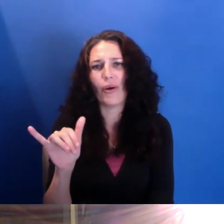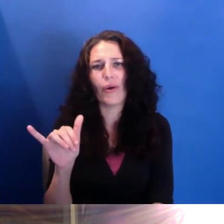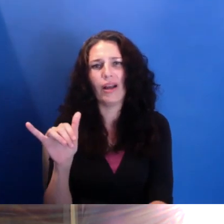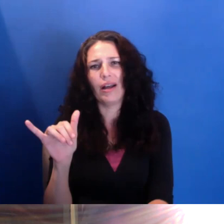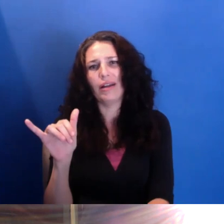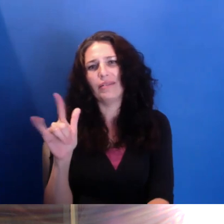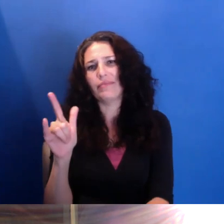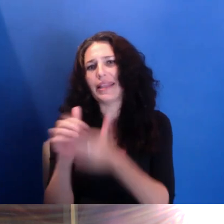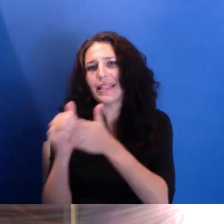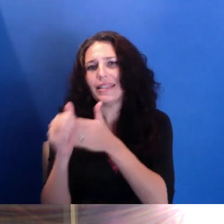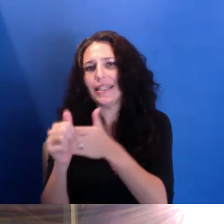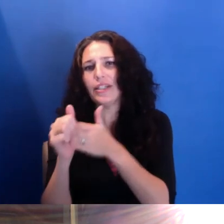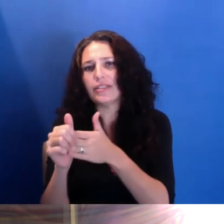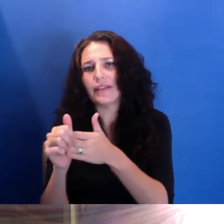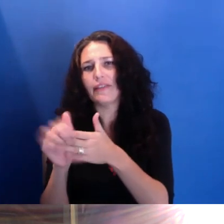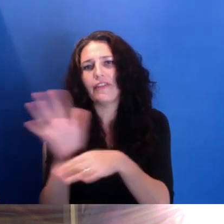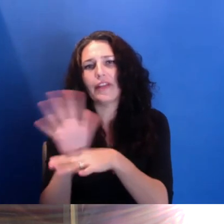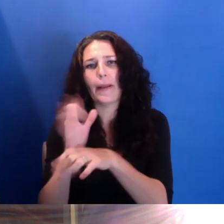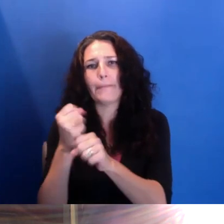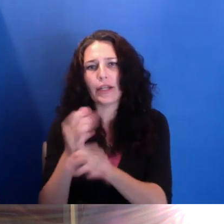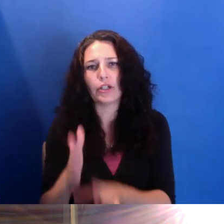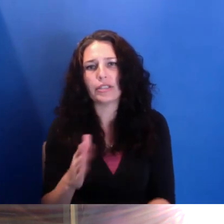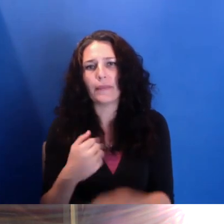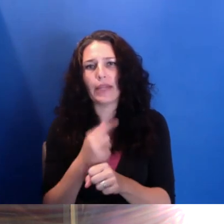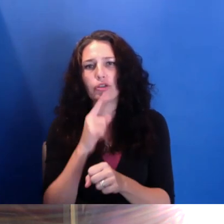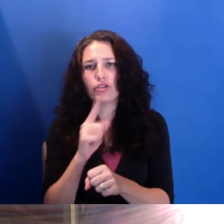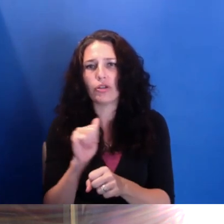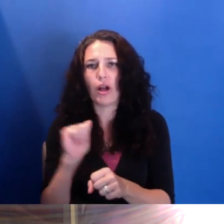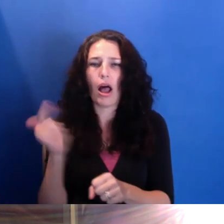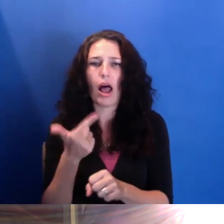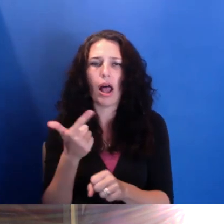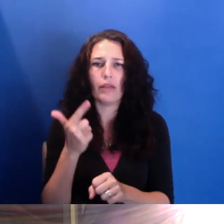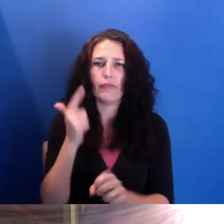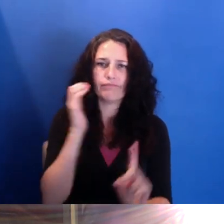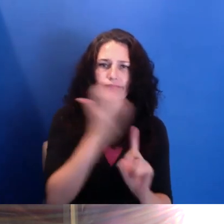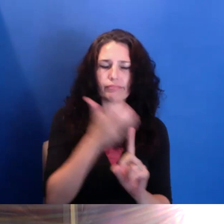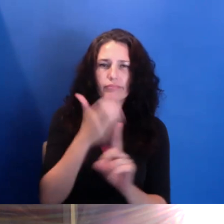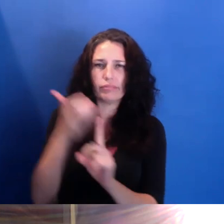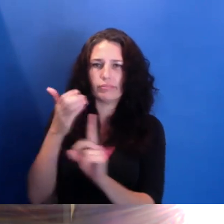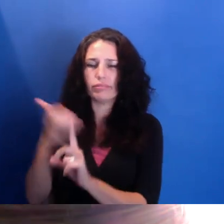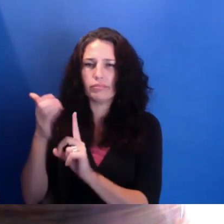and rootedness and community. And your voices are really the voices I think that should be front and center in these conversations